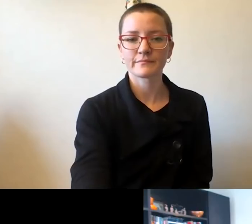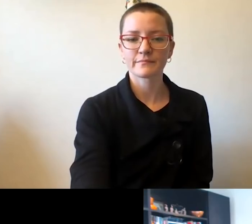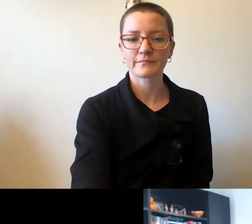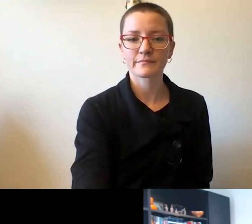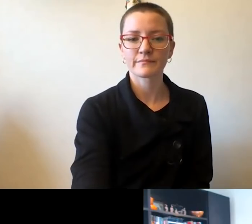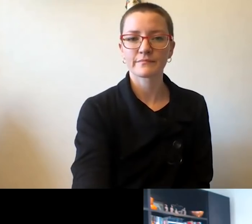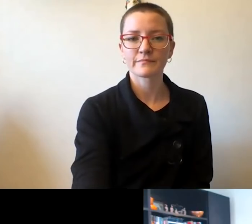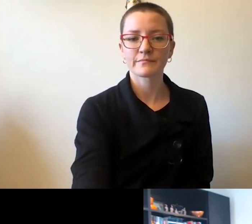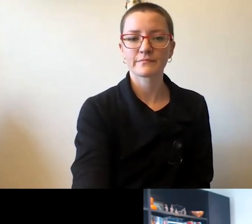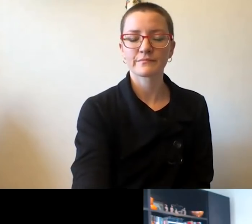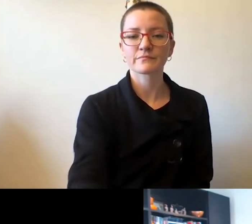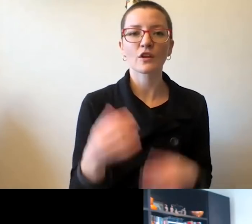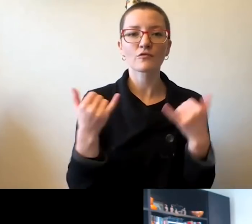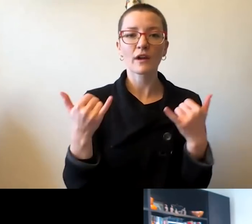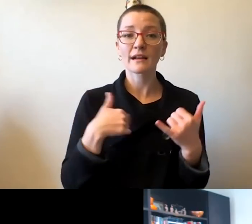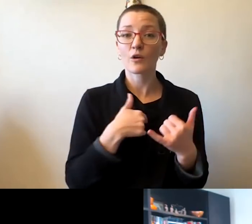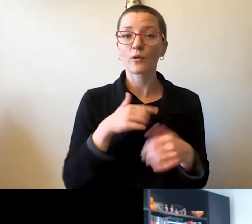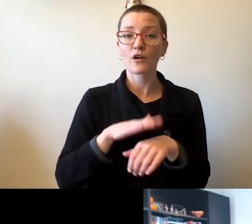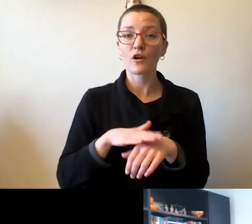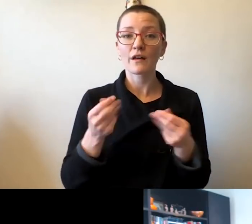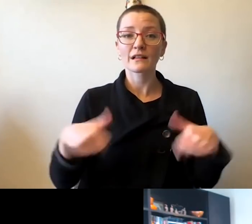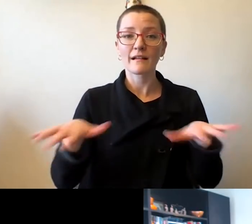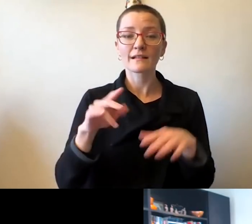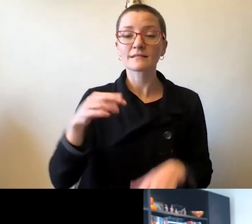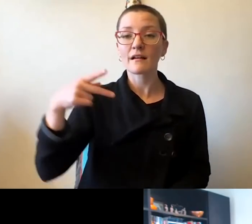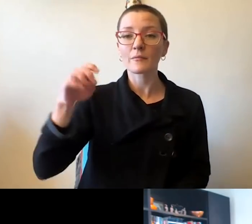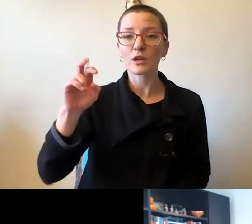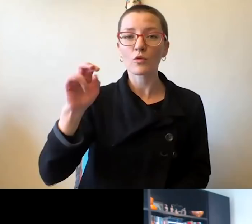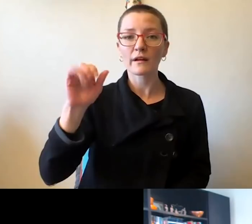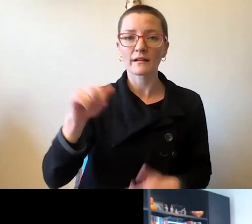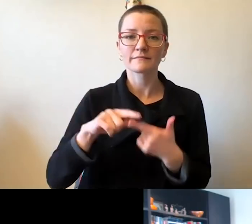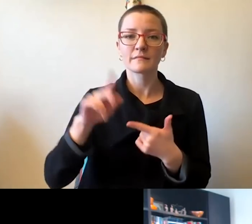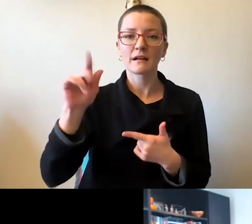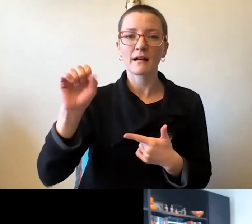We are currently on the lands of the Peoria, Kaskaskia,